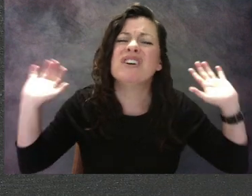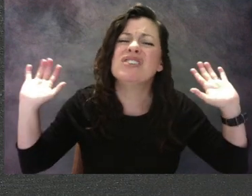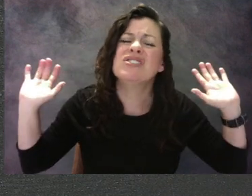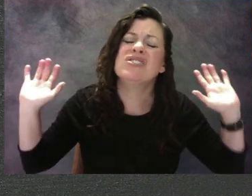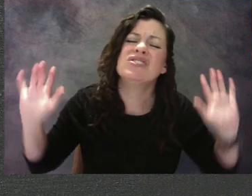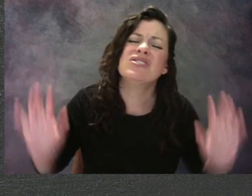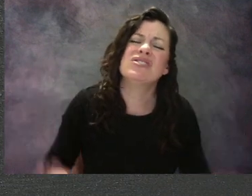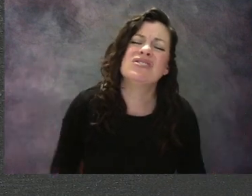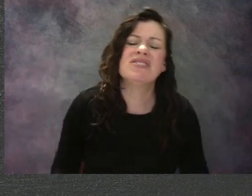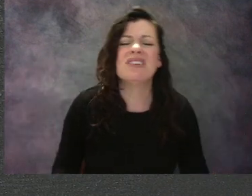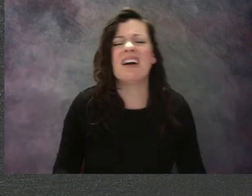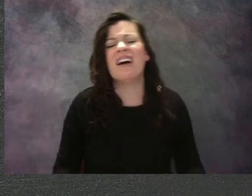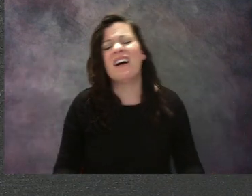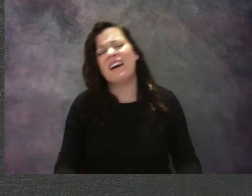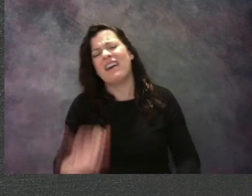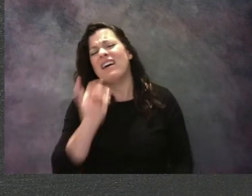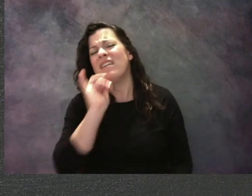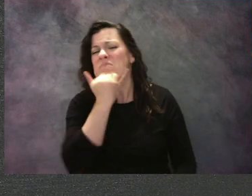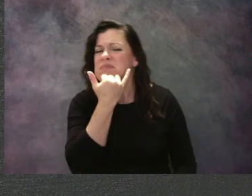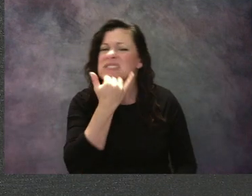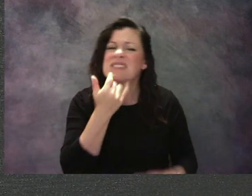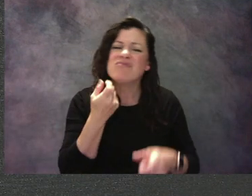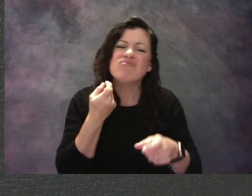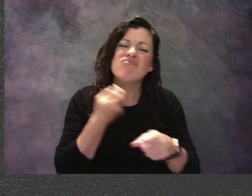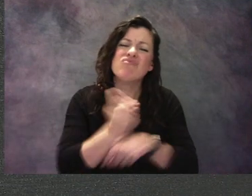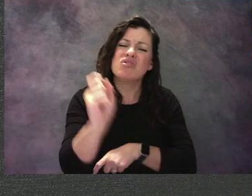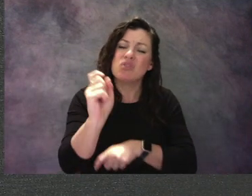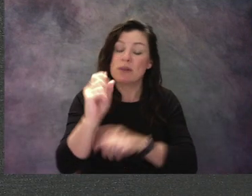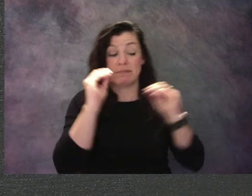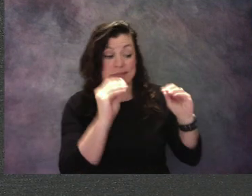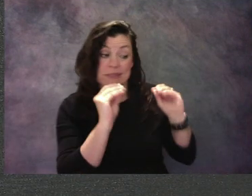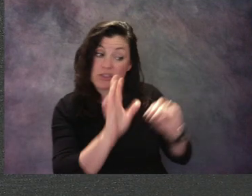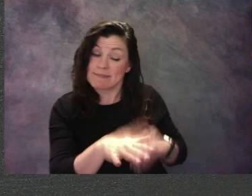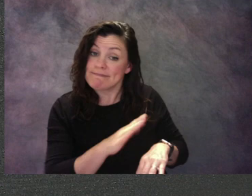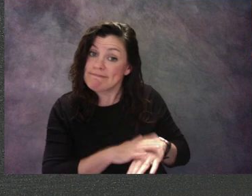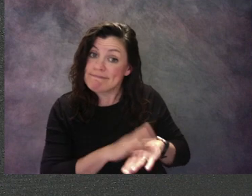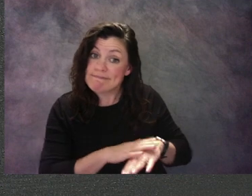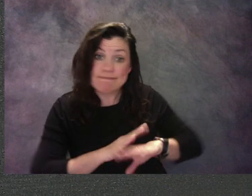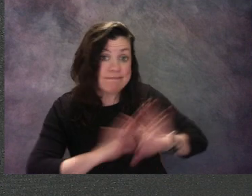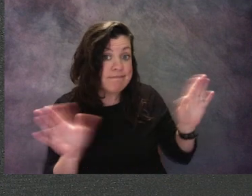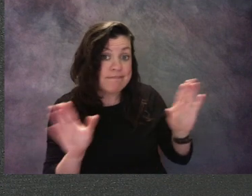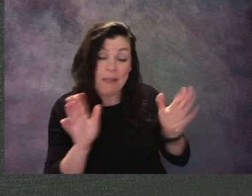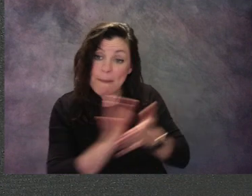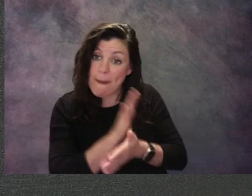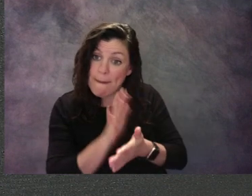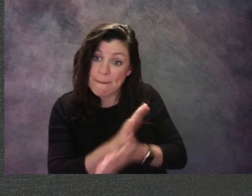"No more paper," warned Mrs. Li. "You'll have to make the best of it." "Yeah," joked Joshua.